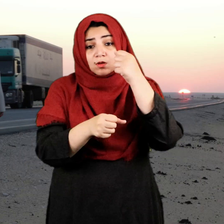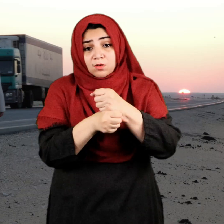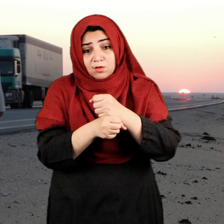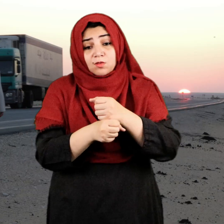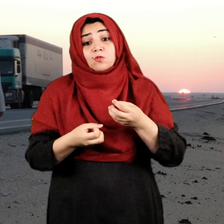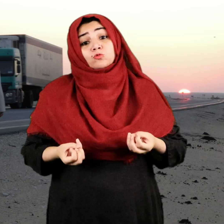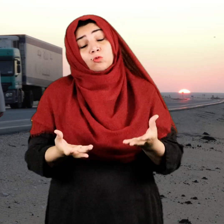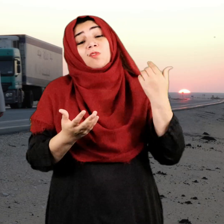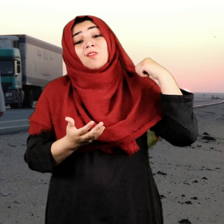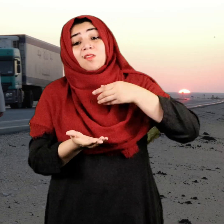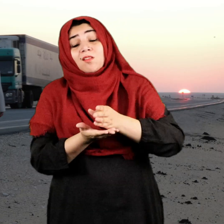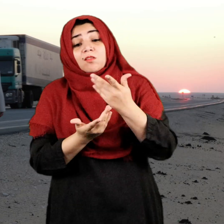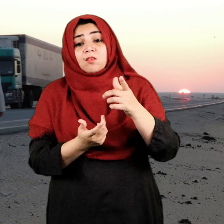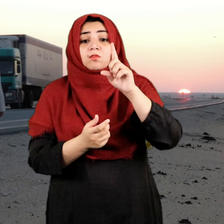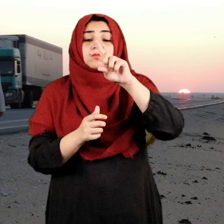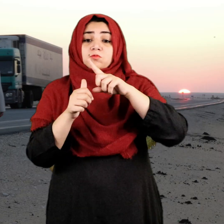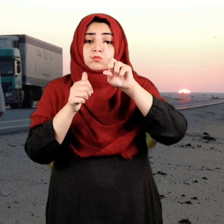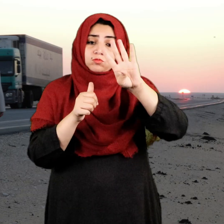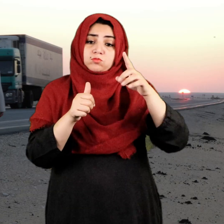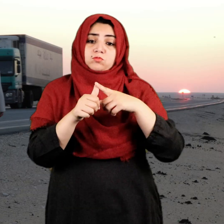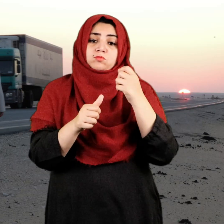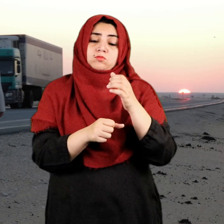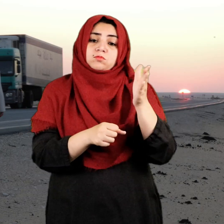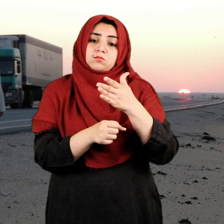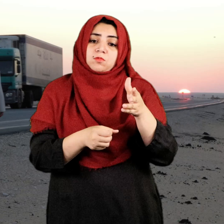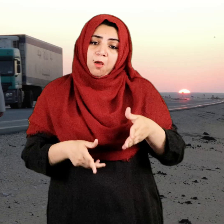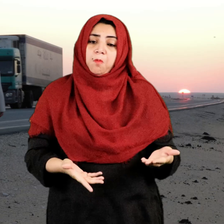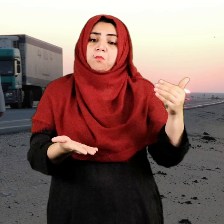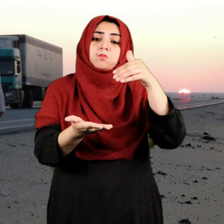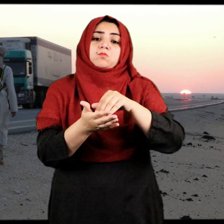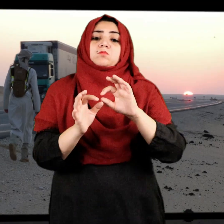In August, he set out on his journey to Saudi Arabia.